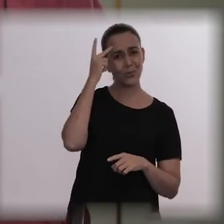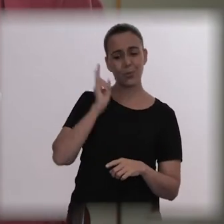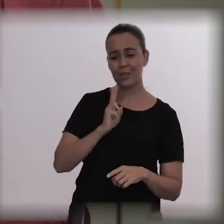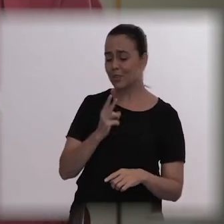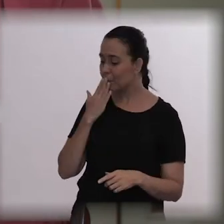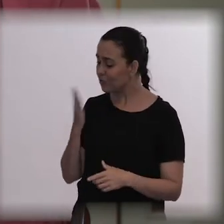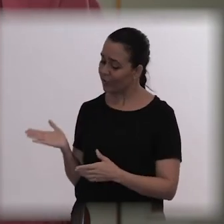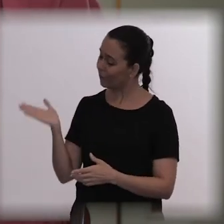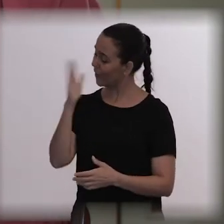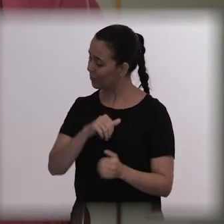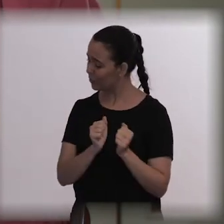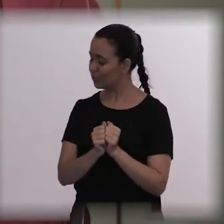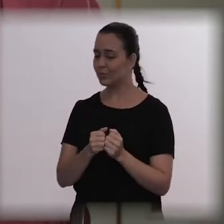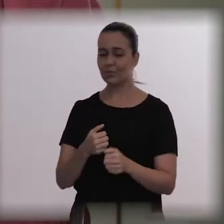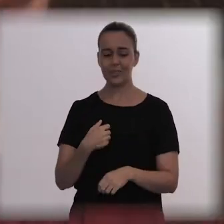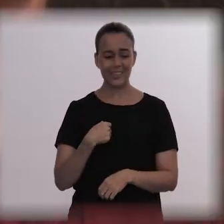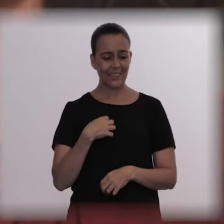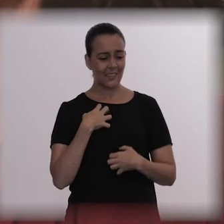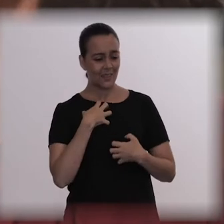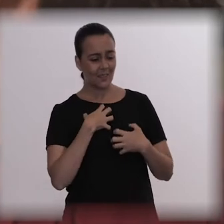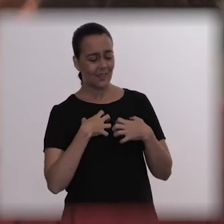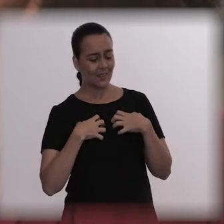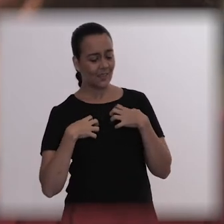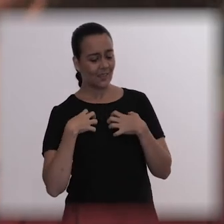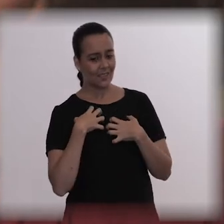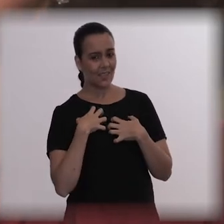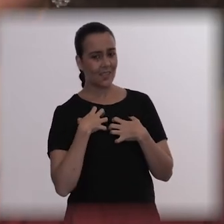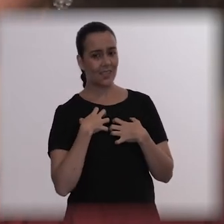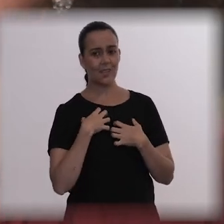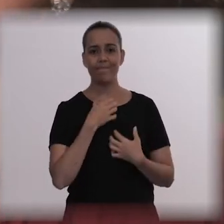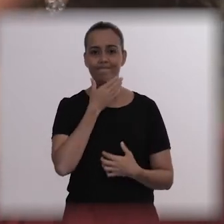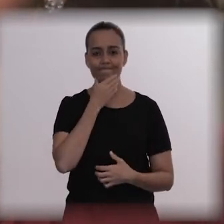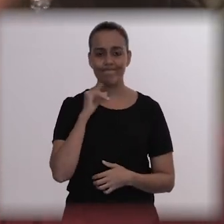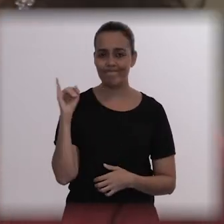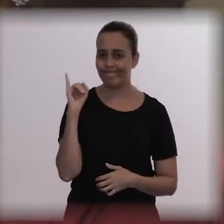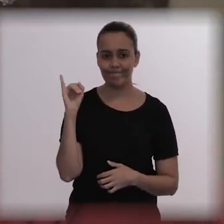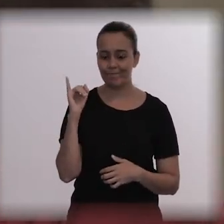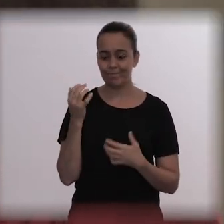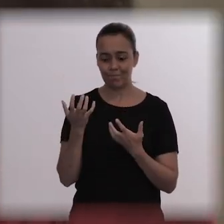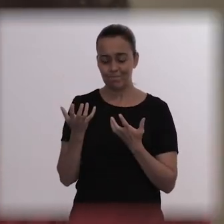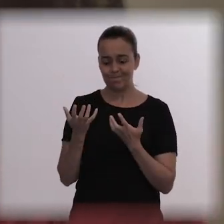because he always felt he was in touch with his non-achievements.